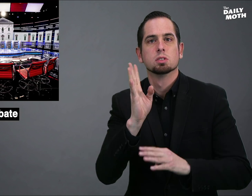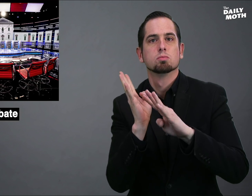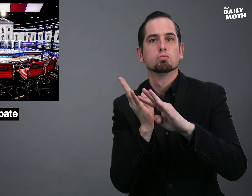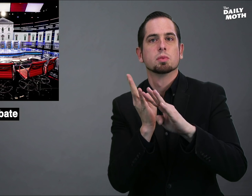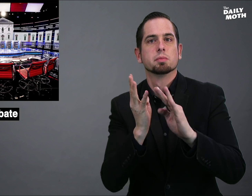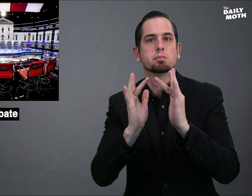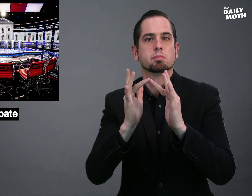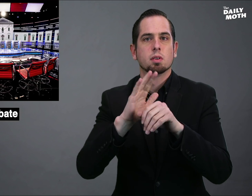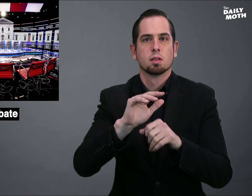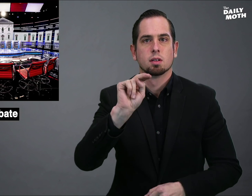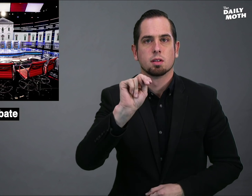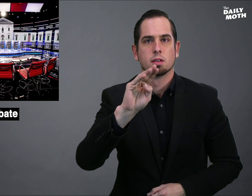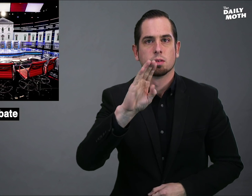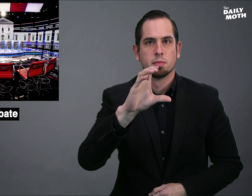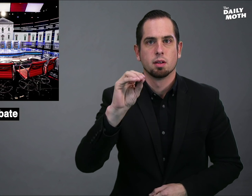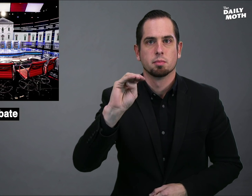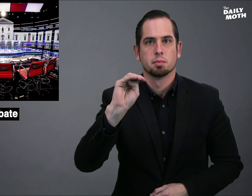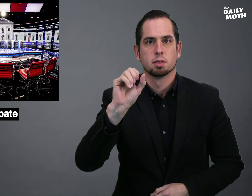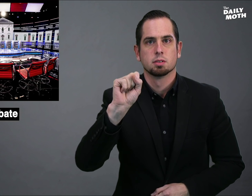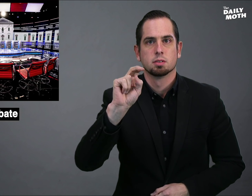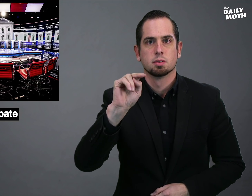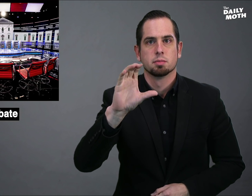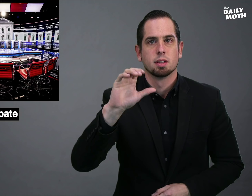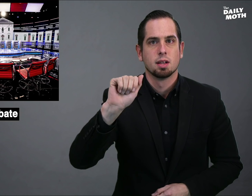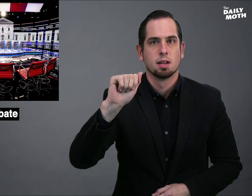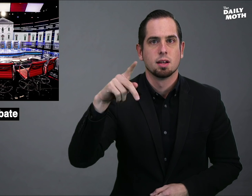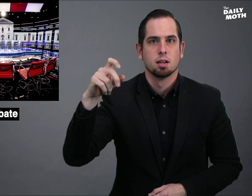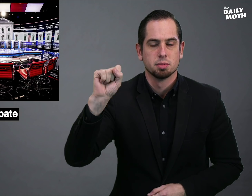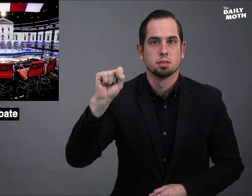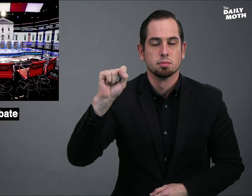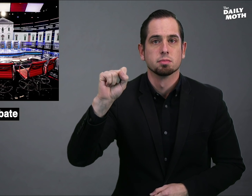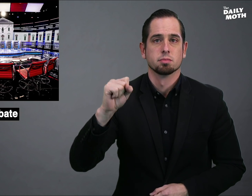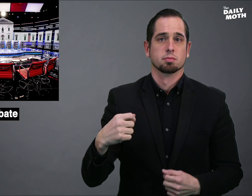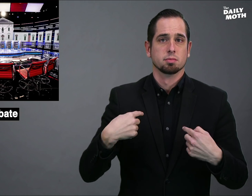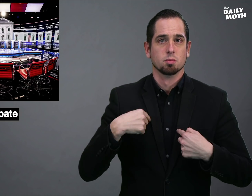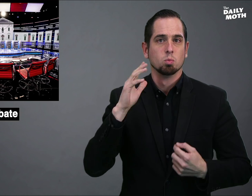It will stream on NBC and MSNBC apps.